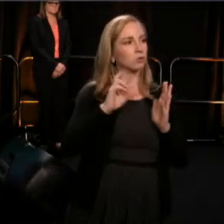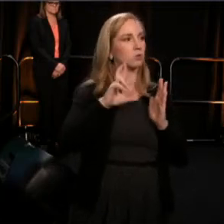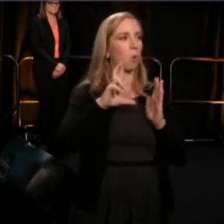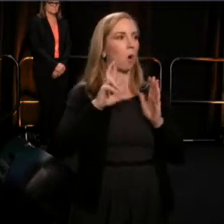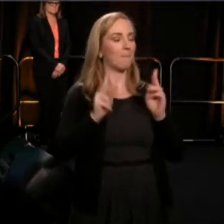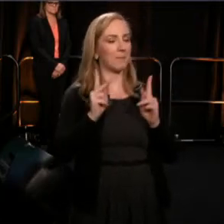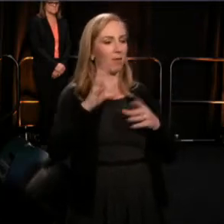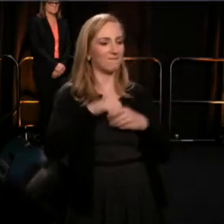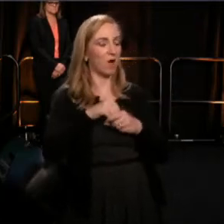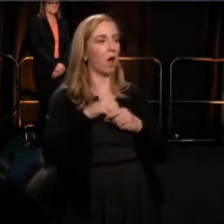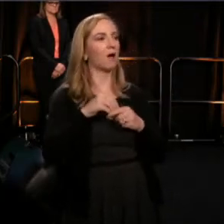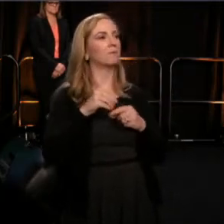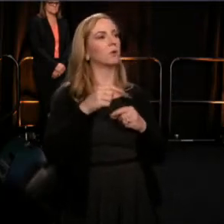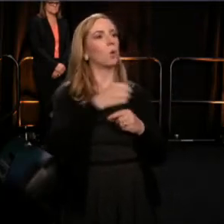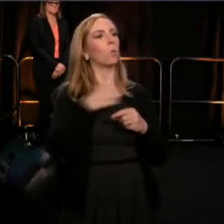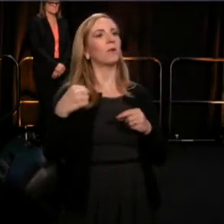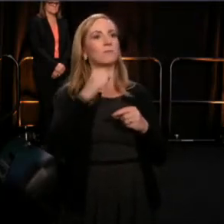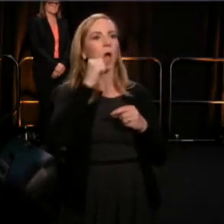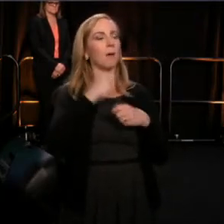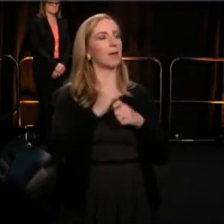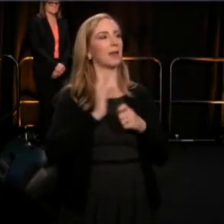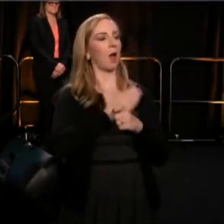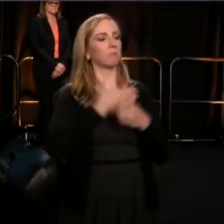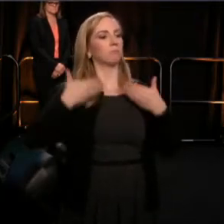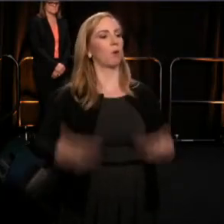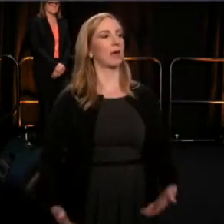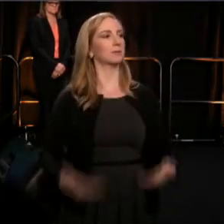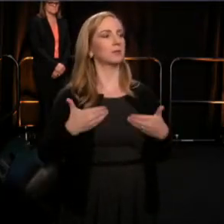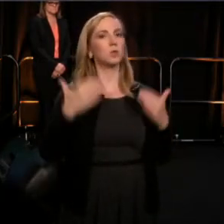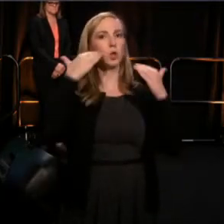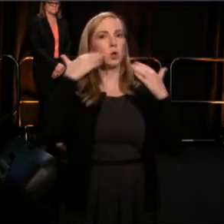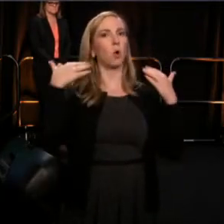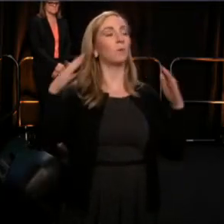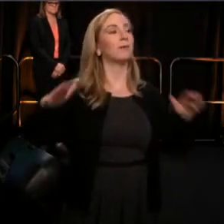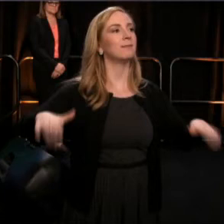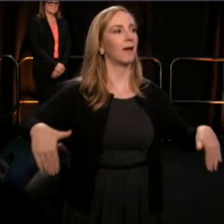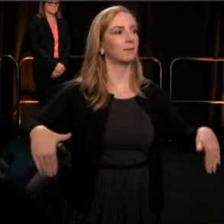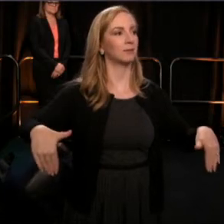I hope here tonight to correct both of those oversights and assumptions.